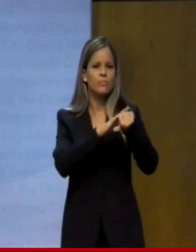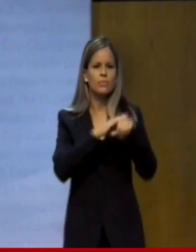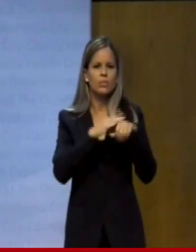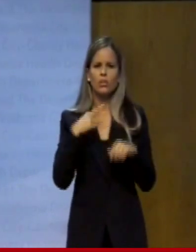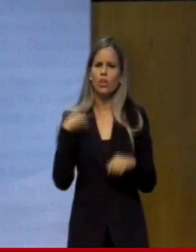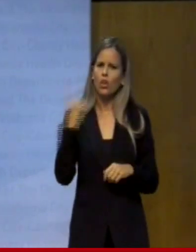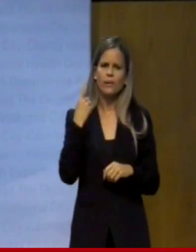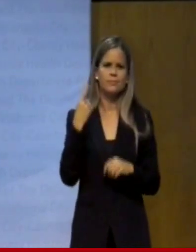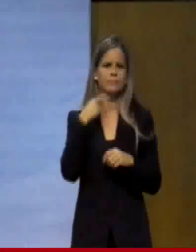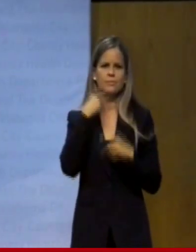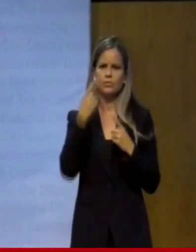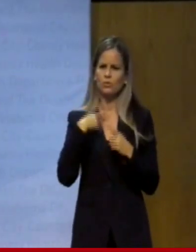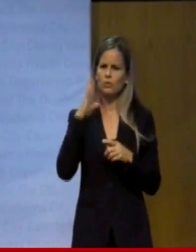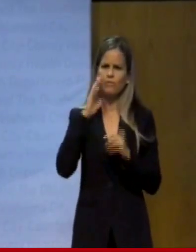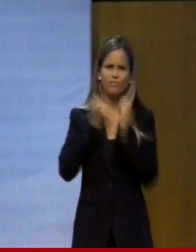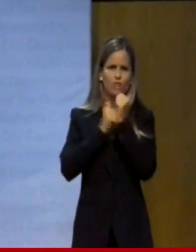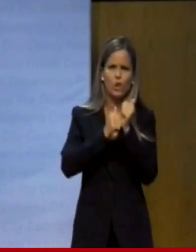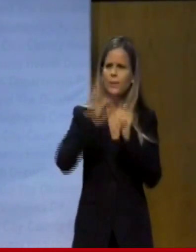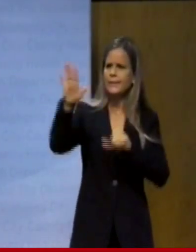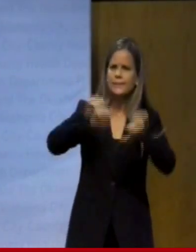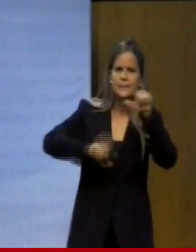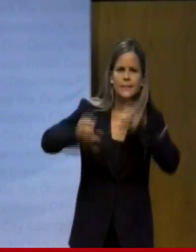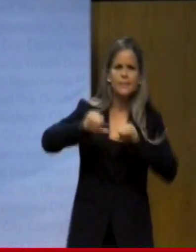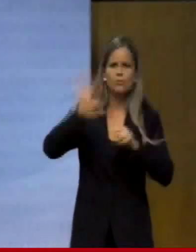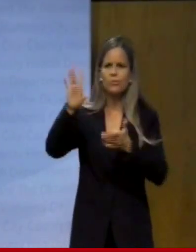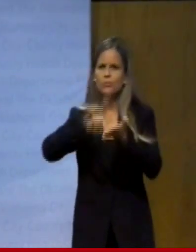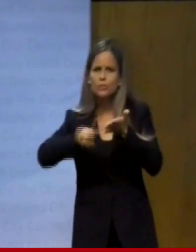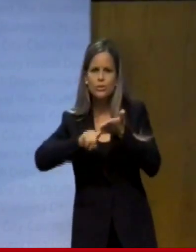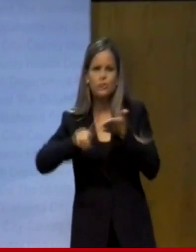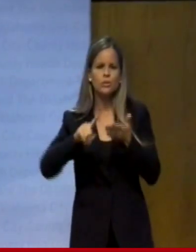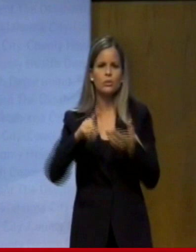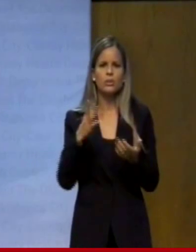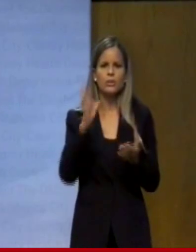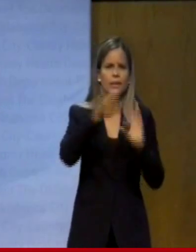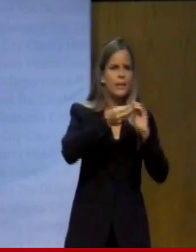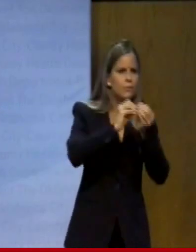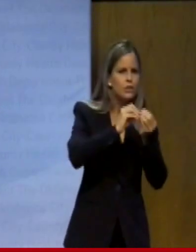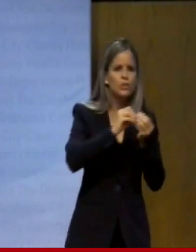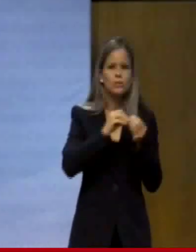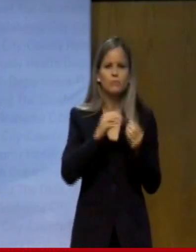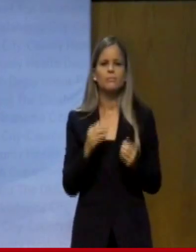data and our pandemic response and we're taking this time today to walk you through the science